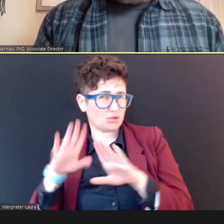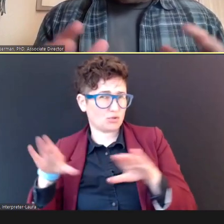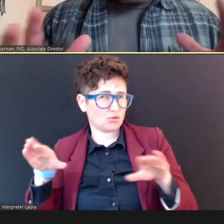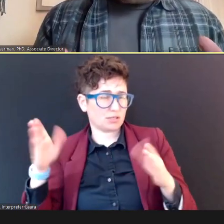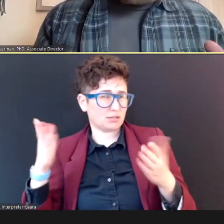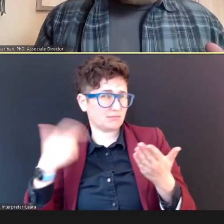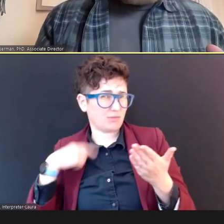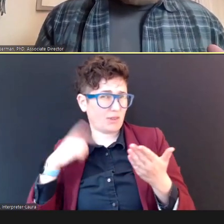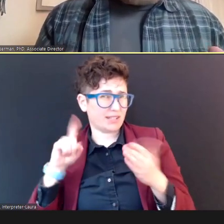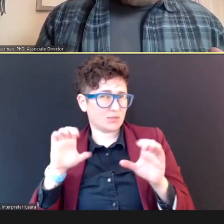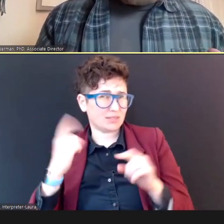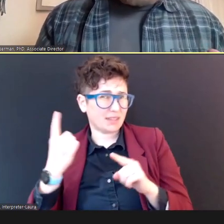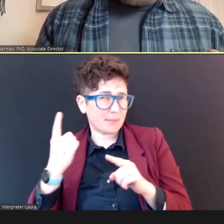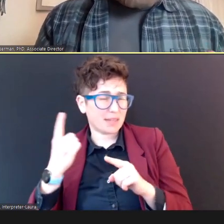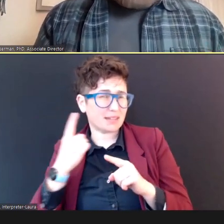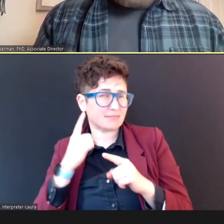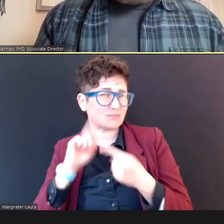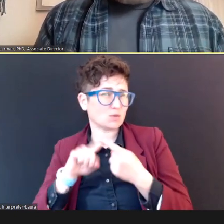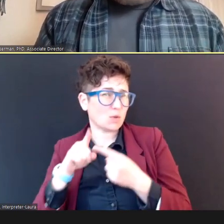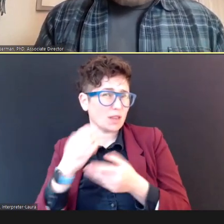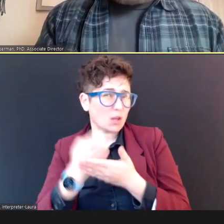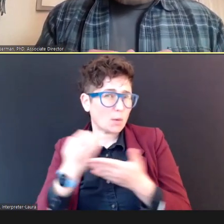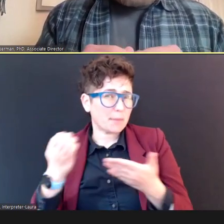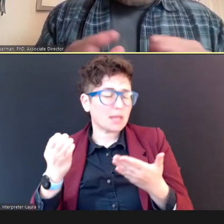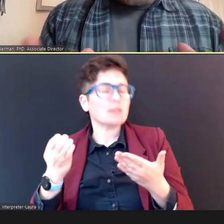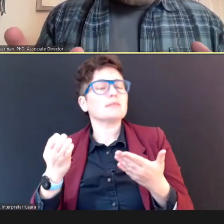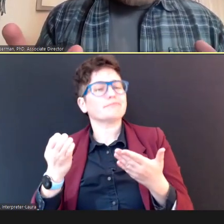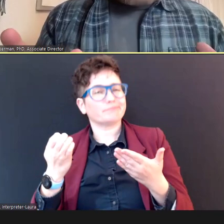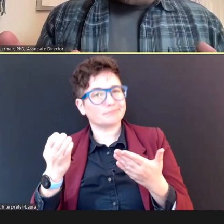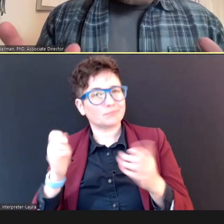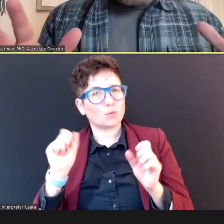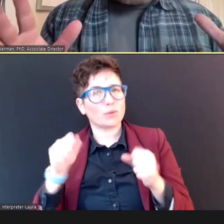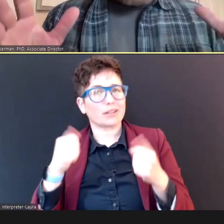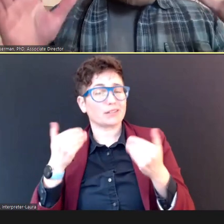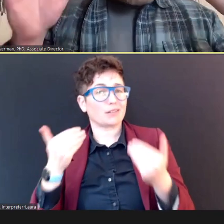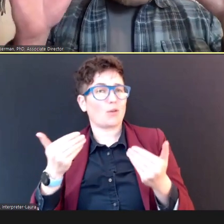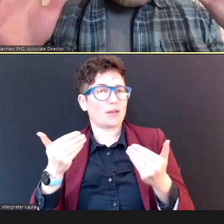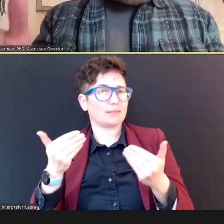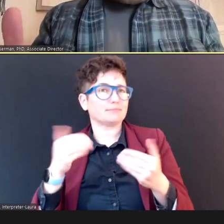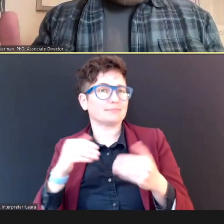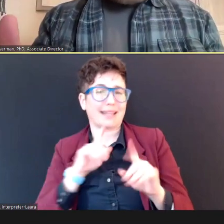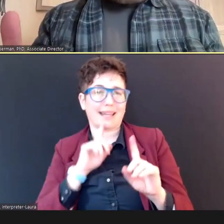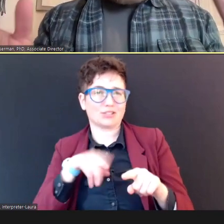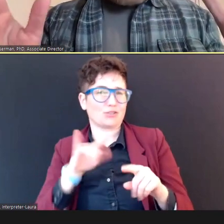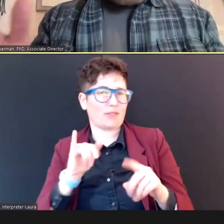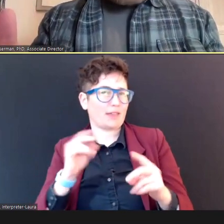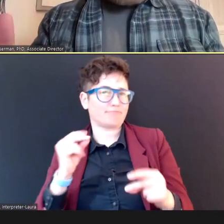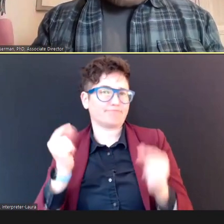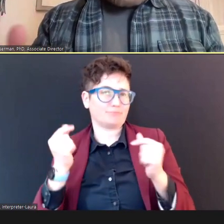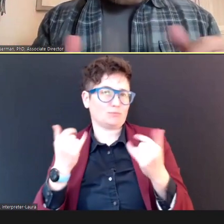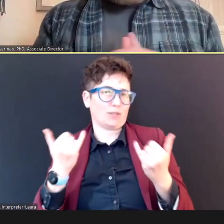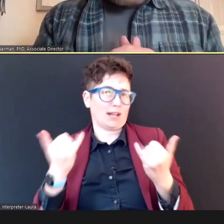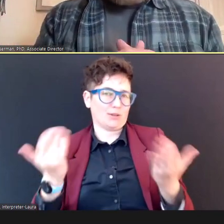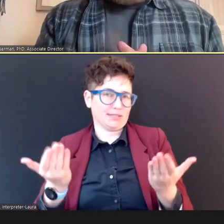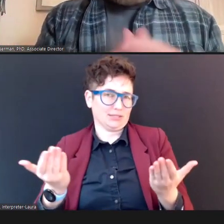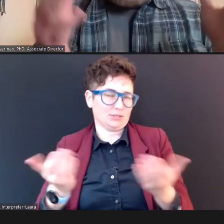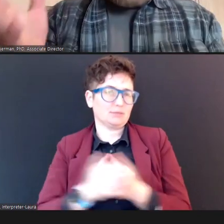And so, we can just get this question addressed right upfront right here. So --. Terry Foust, AuD, CCC-A/SLP: Yeah.